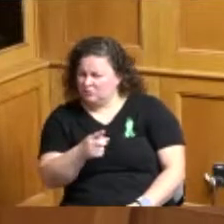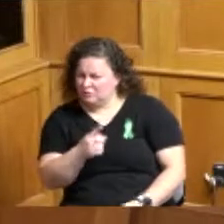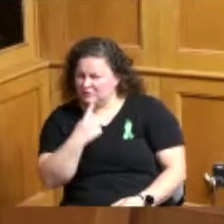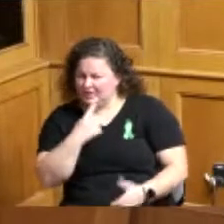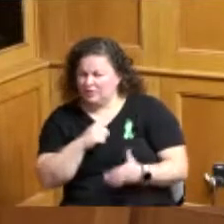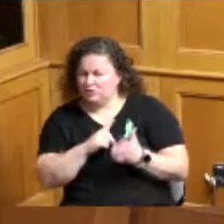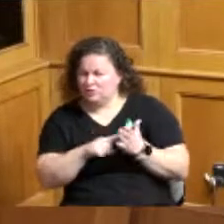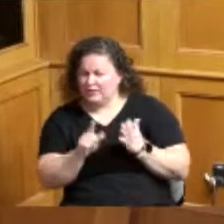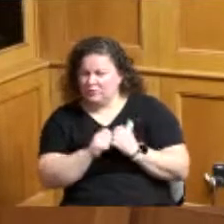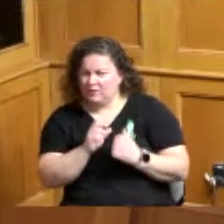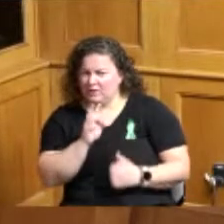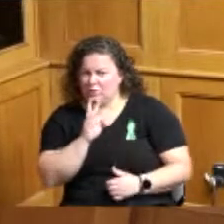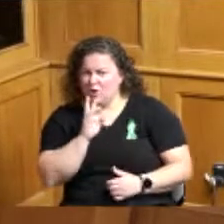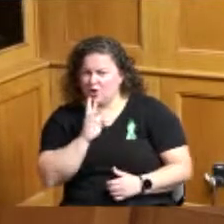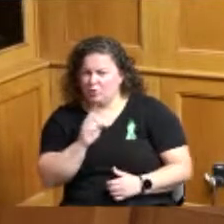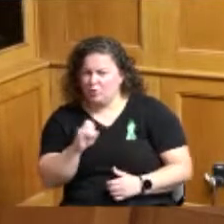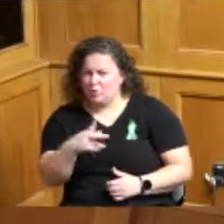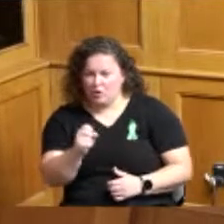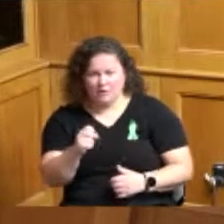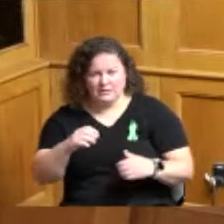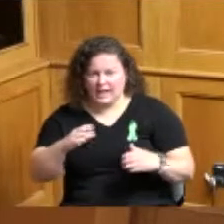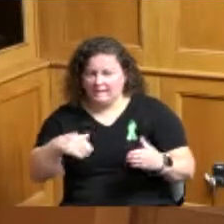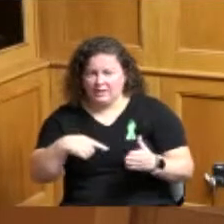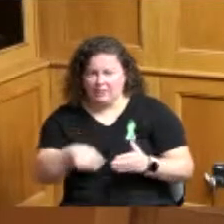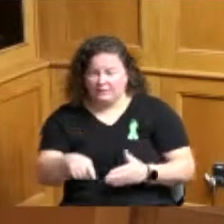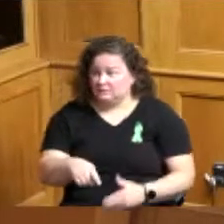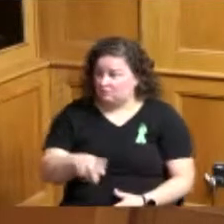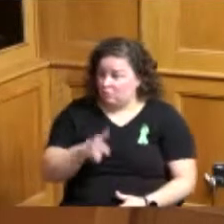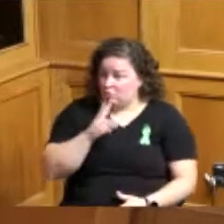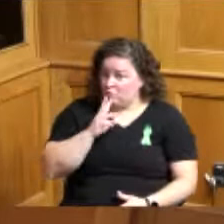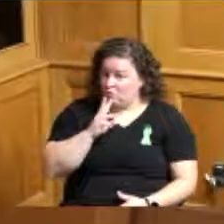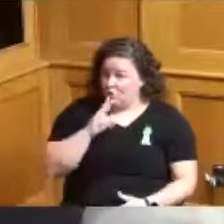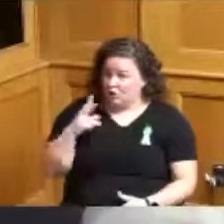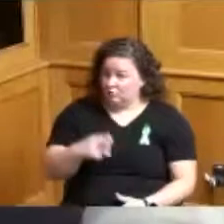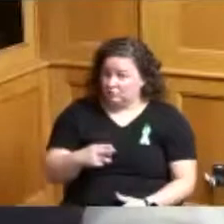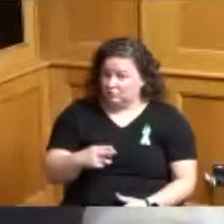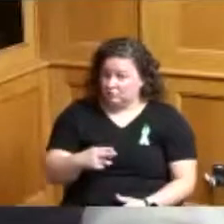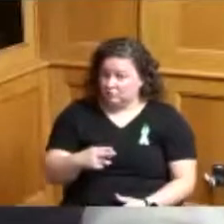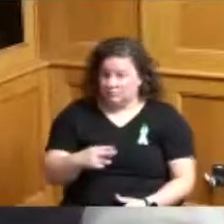there water off it is not turned off they need to run over there first before they hit these houses